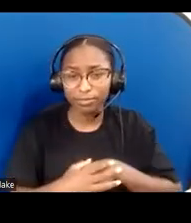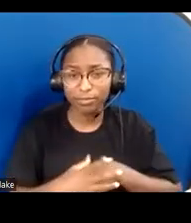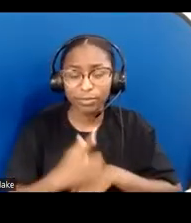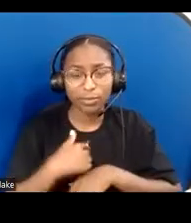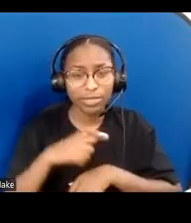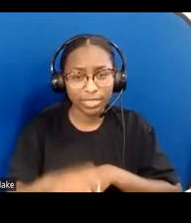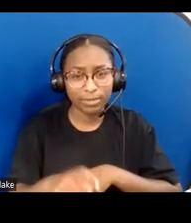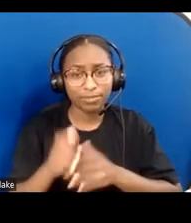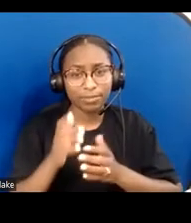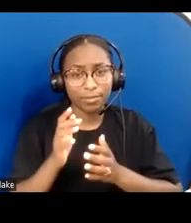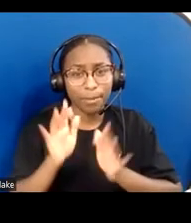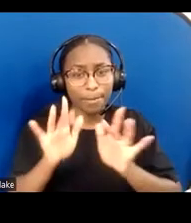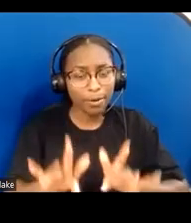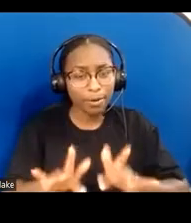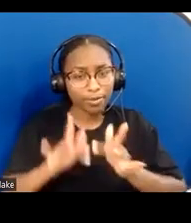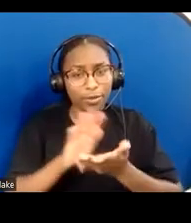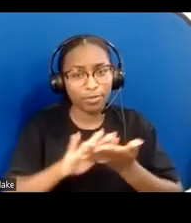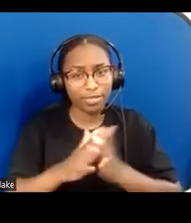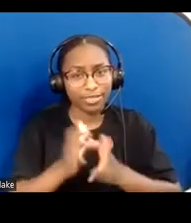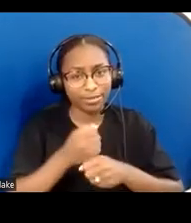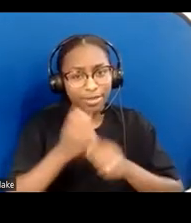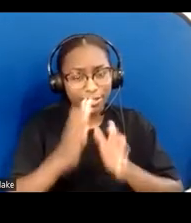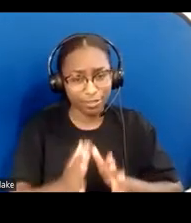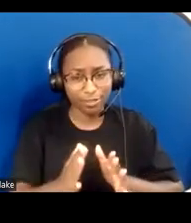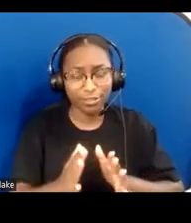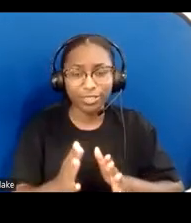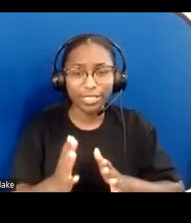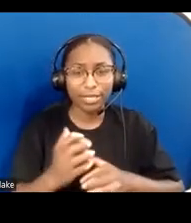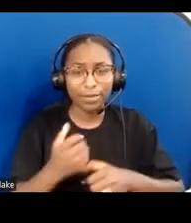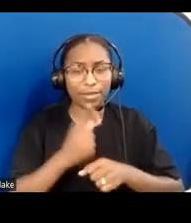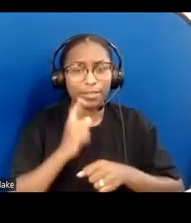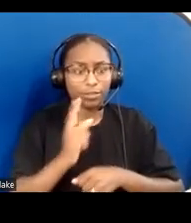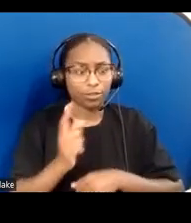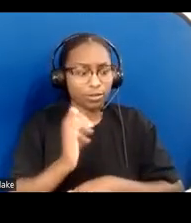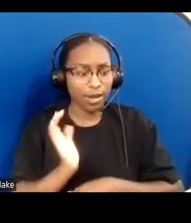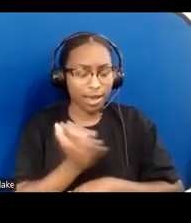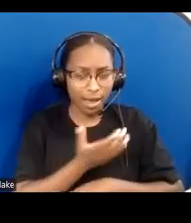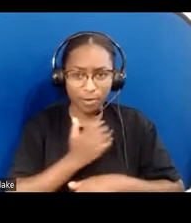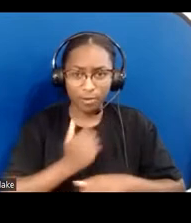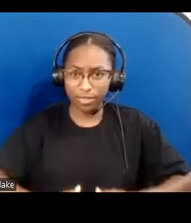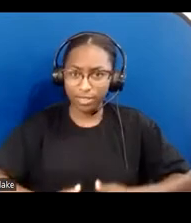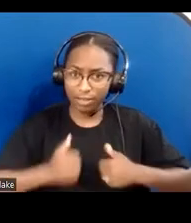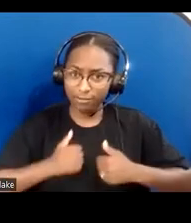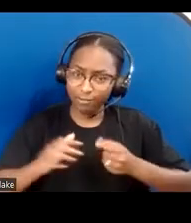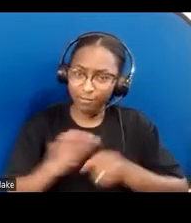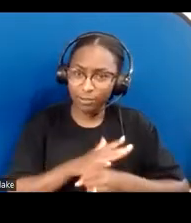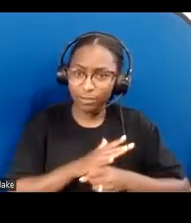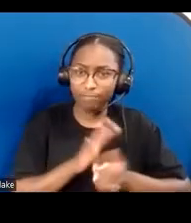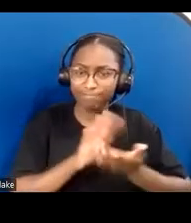doing all we can to live and share lives of peace and mercy. This is our beatitudinal calling.